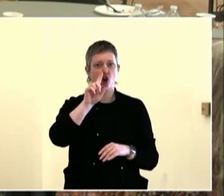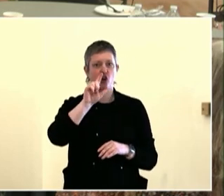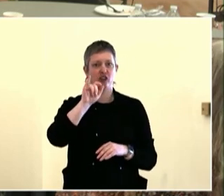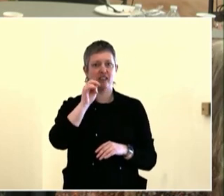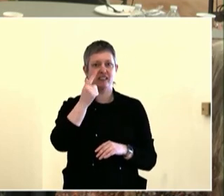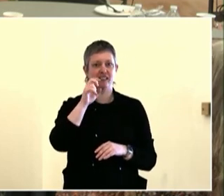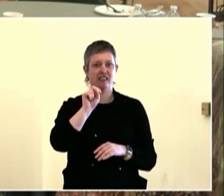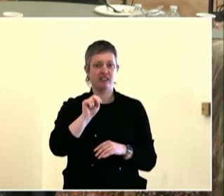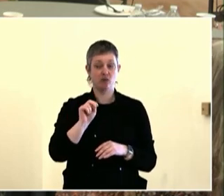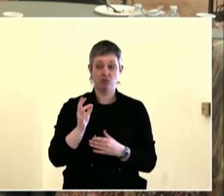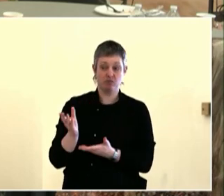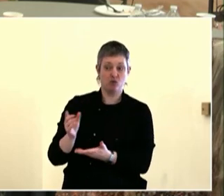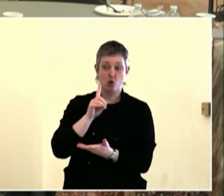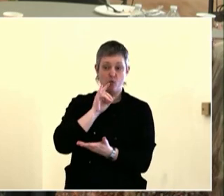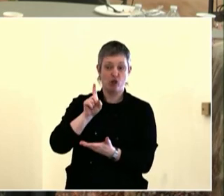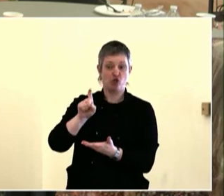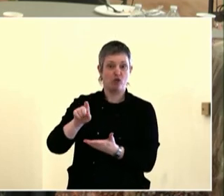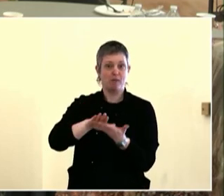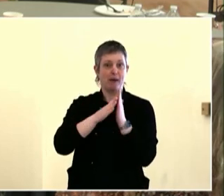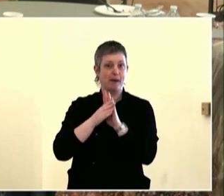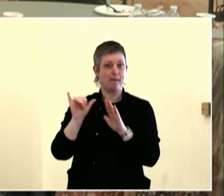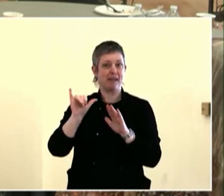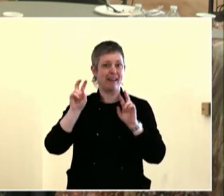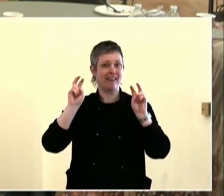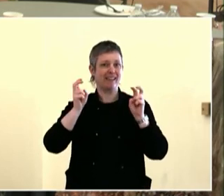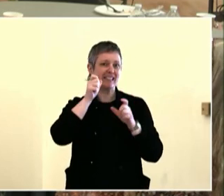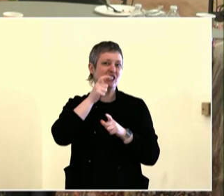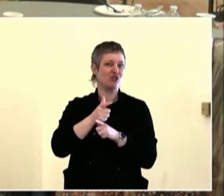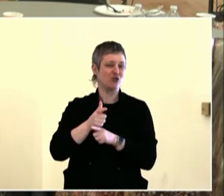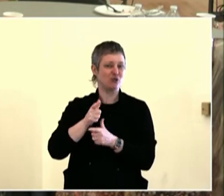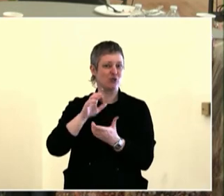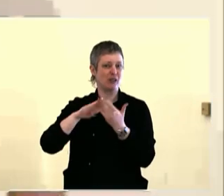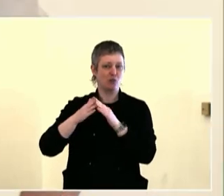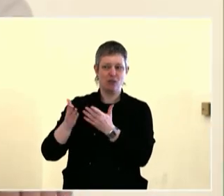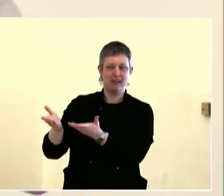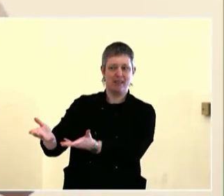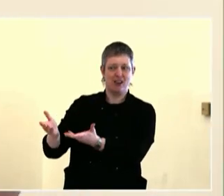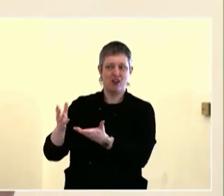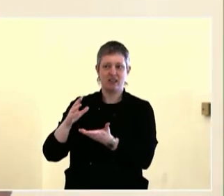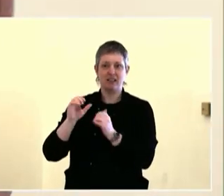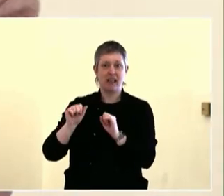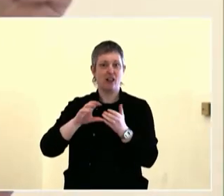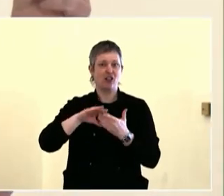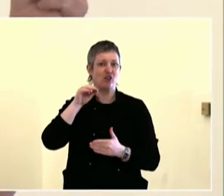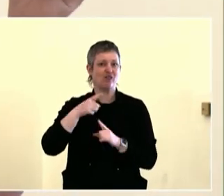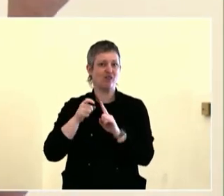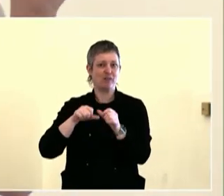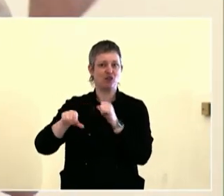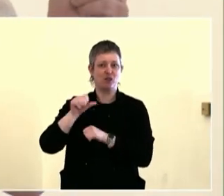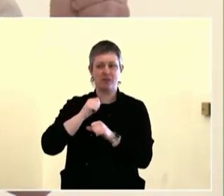after the Native American Youth and Elders Council. Where you bring youth and bring